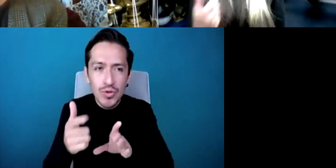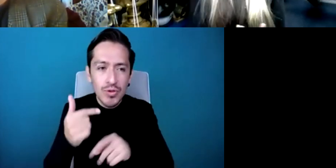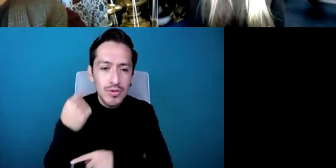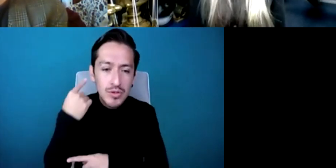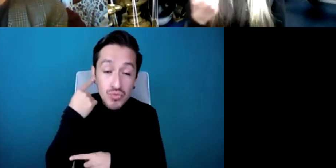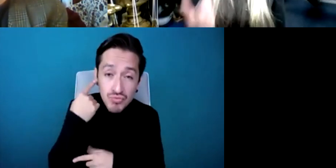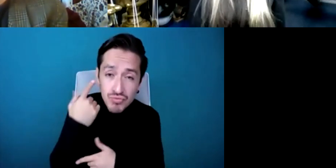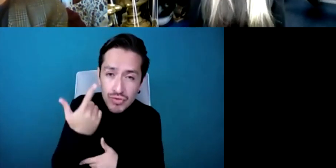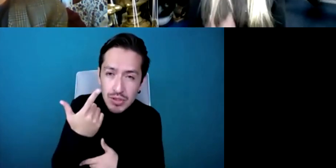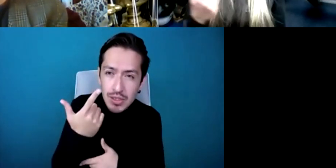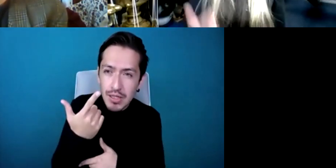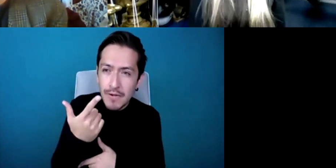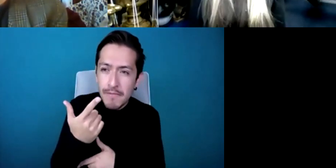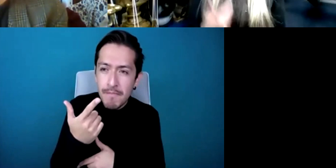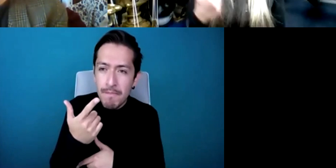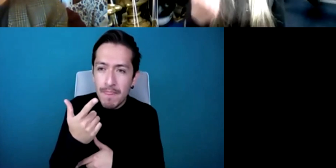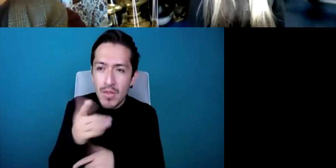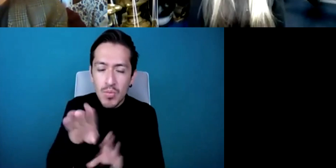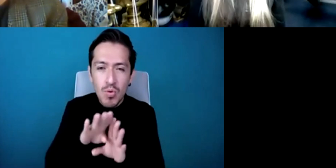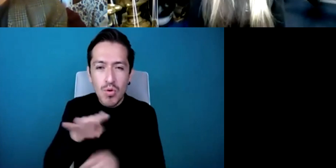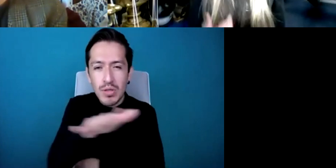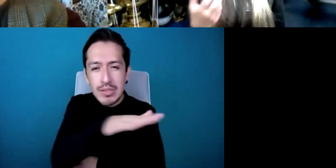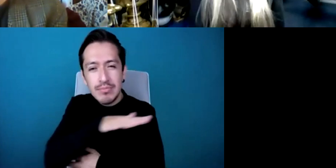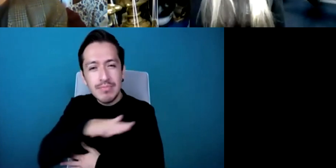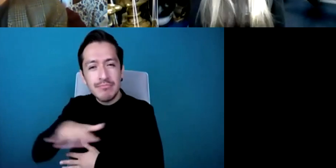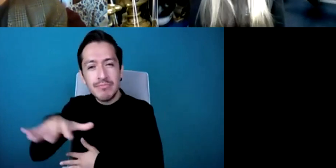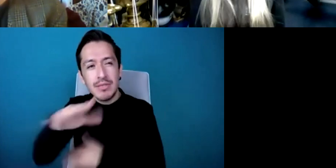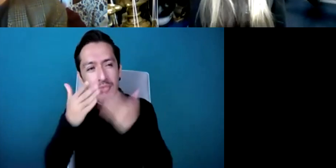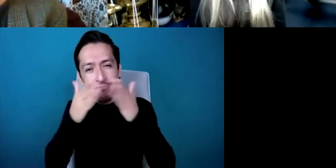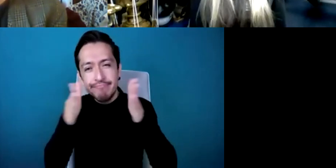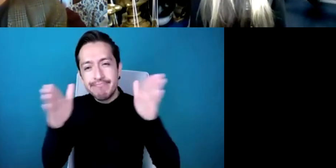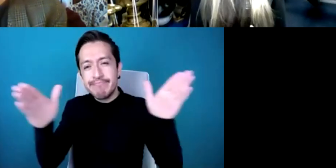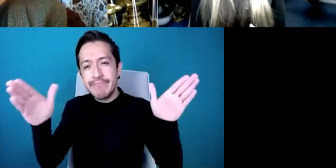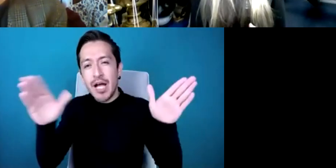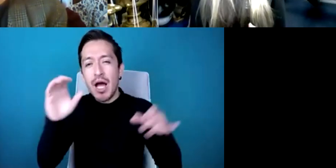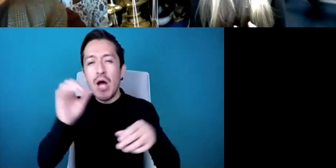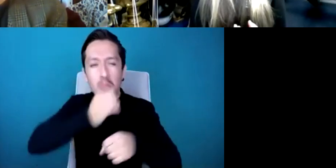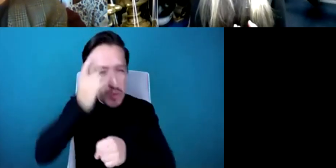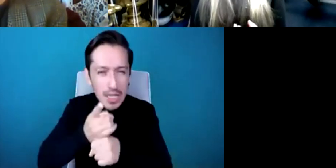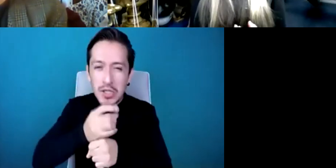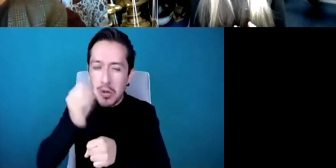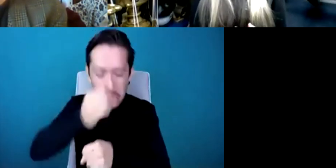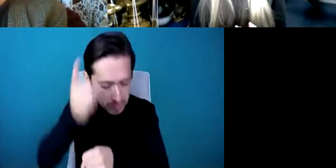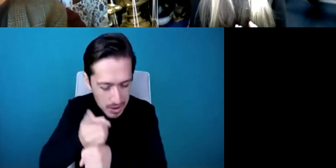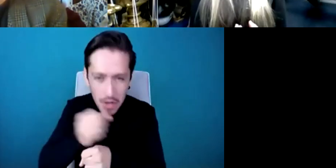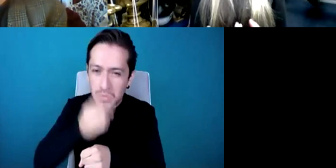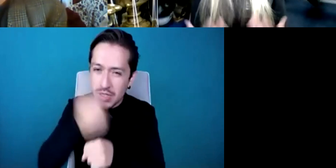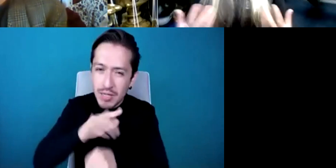ourselves another chance, another chance, another chance to engage then we can only say to